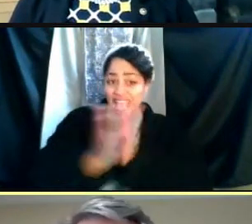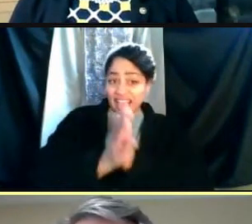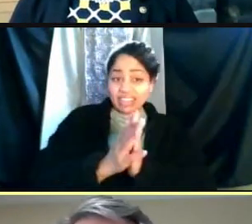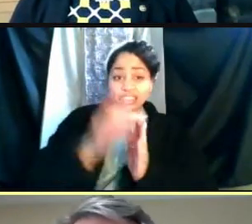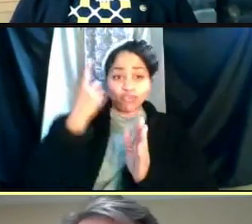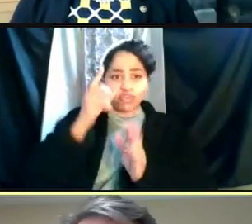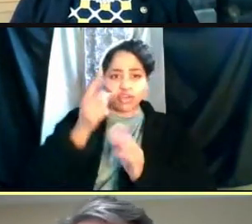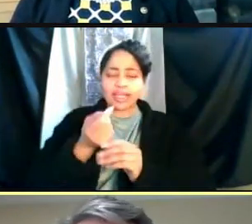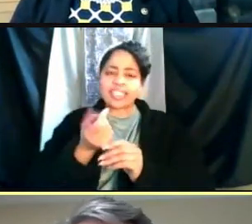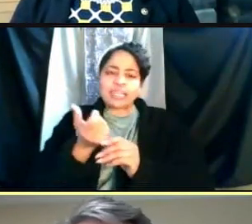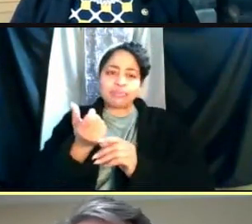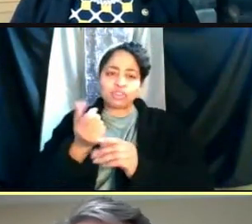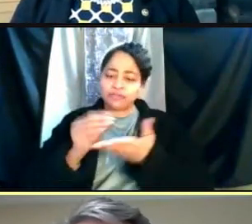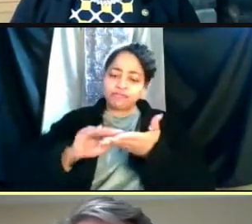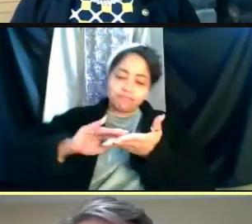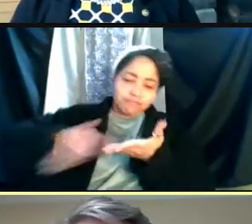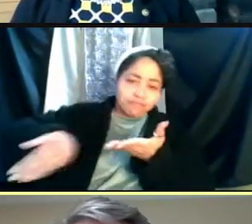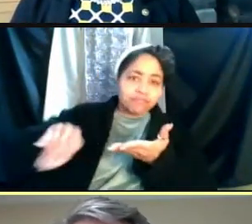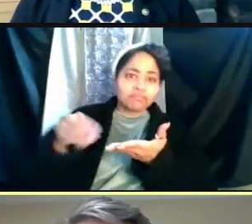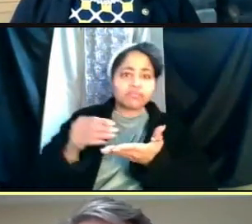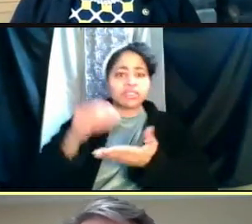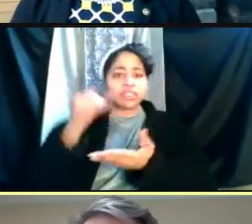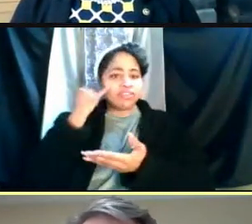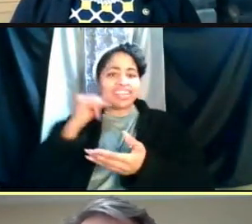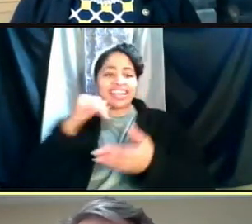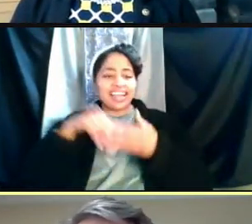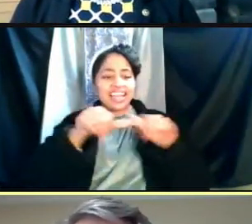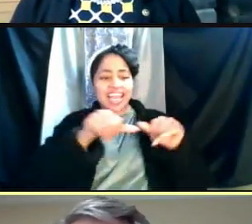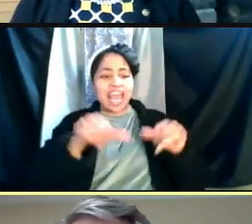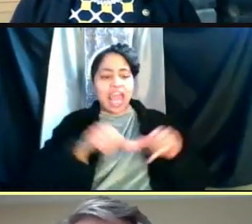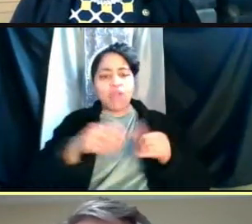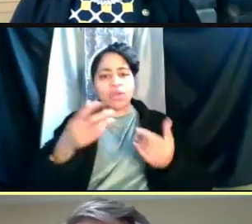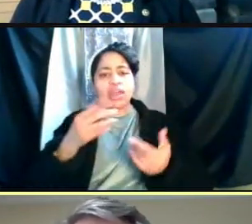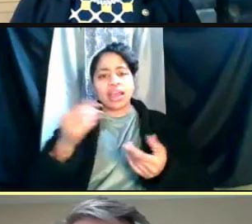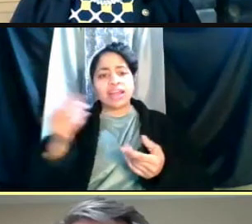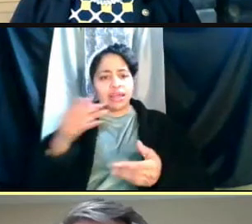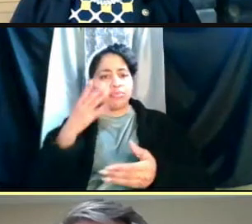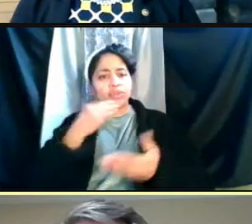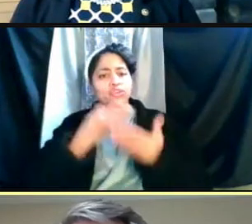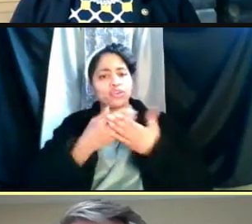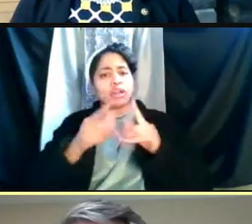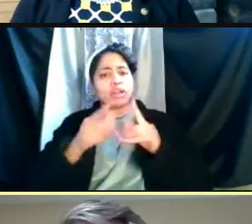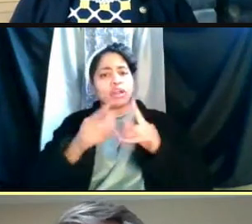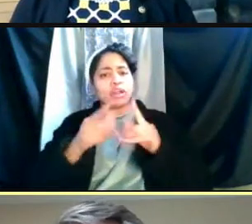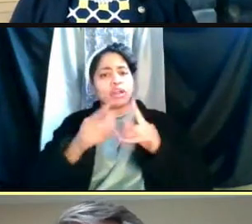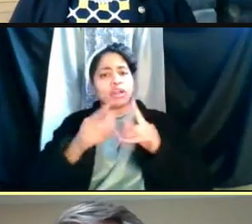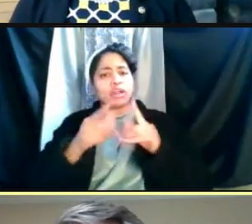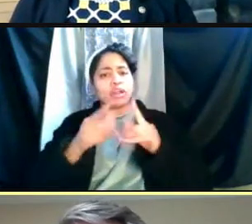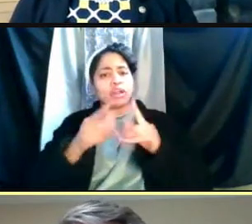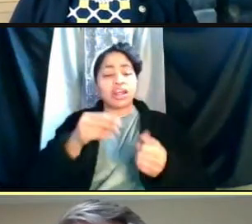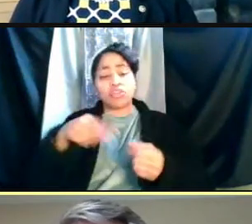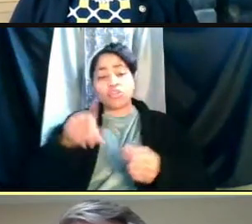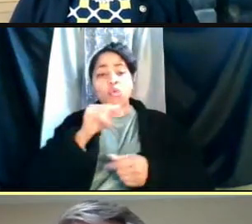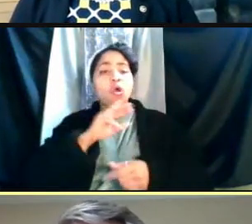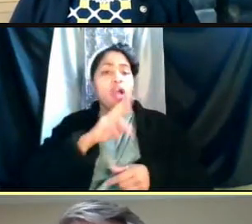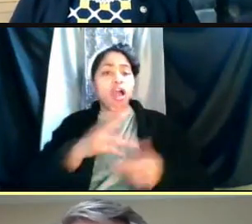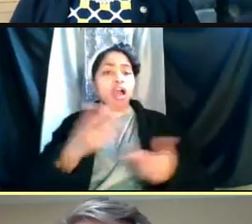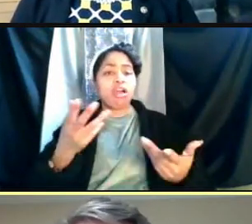if they're not in the area and we've been really good about following up with them. And those who are rostered for those classes,